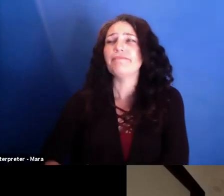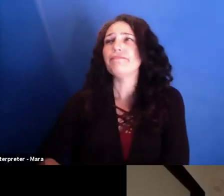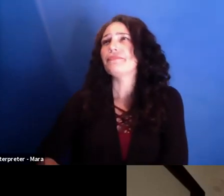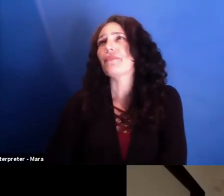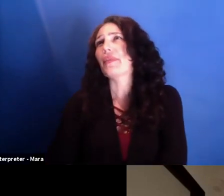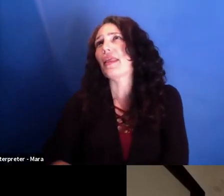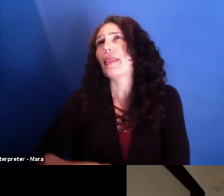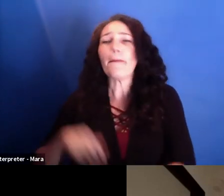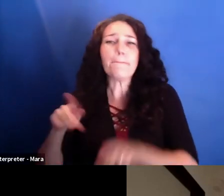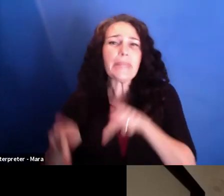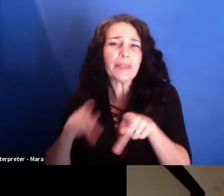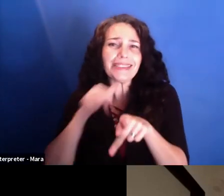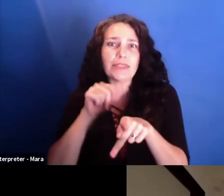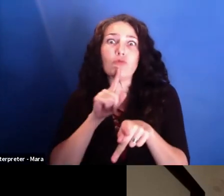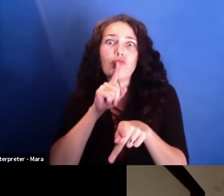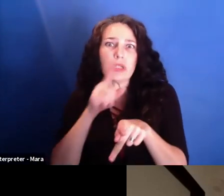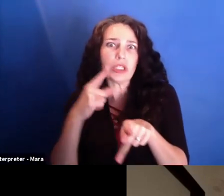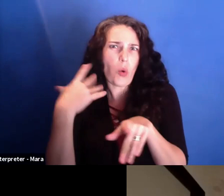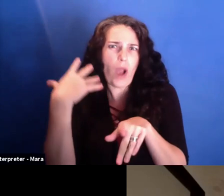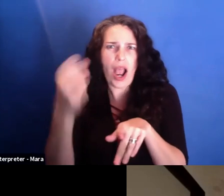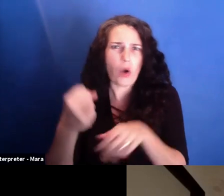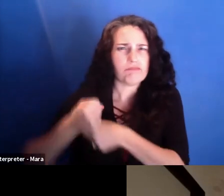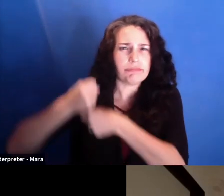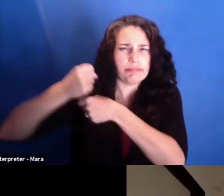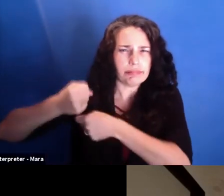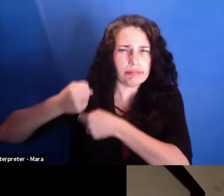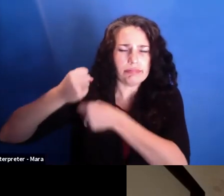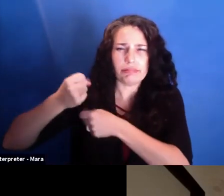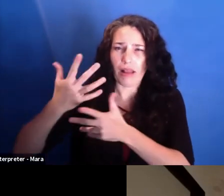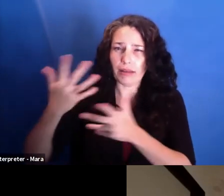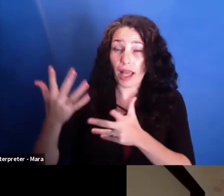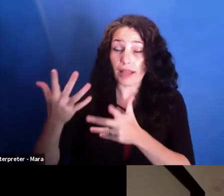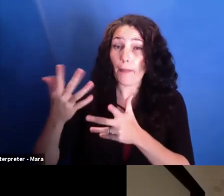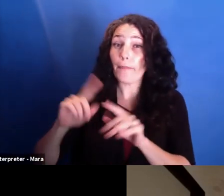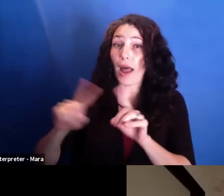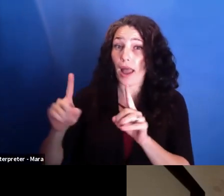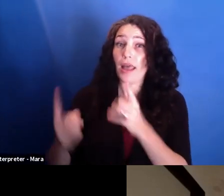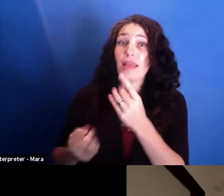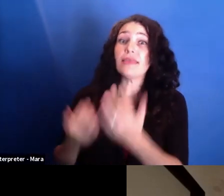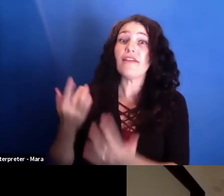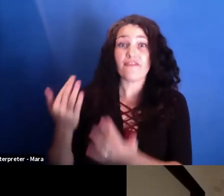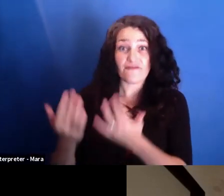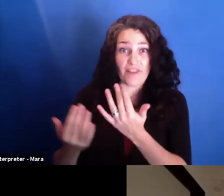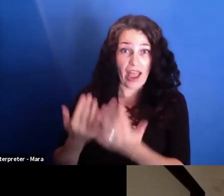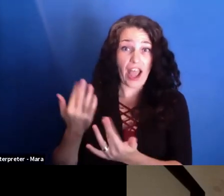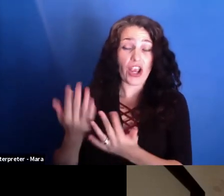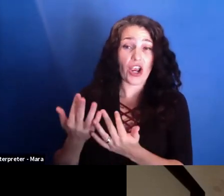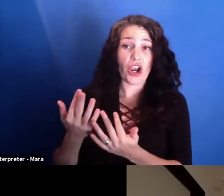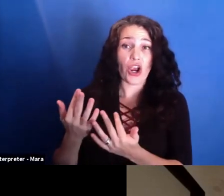So the fire and the fact that-- the switch where people realized, wait a minute, corruption?